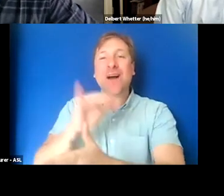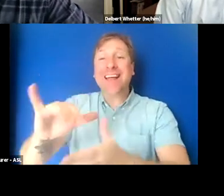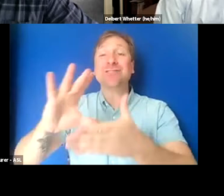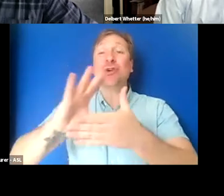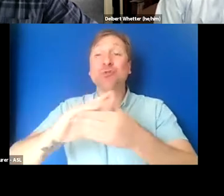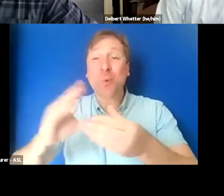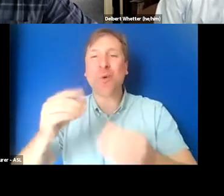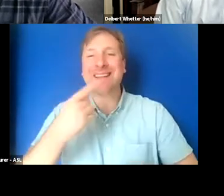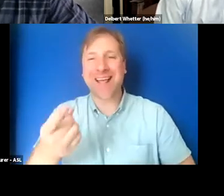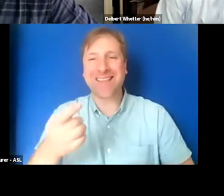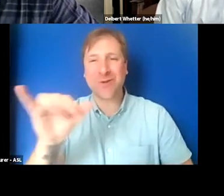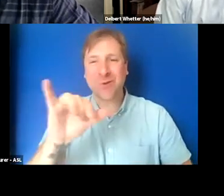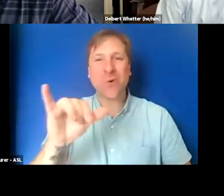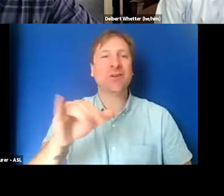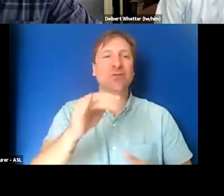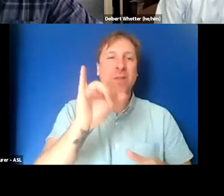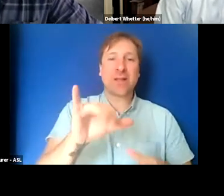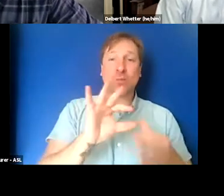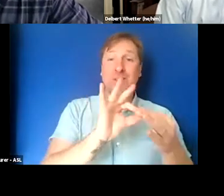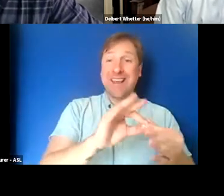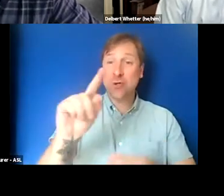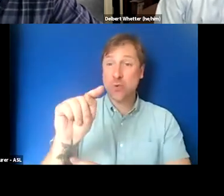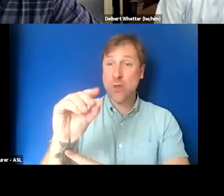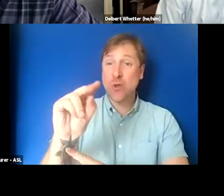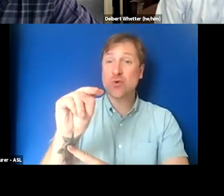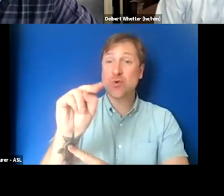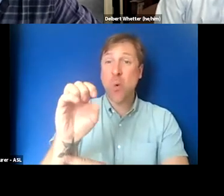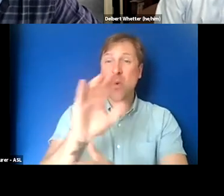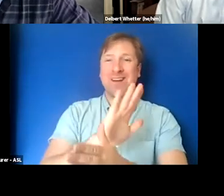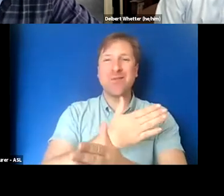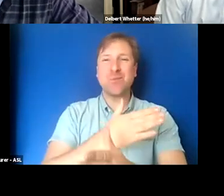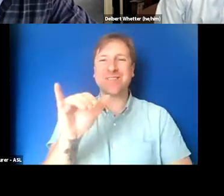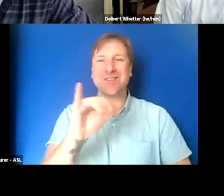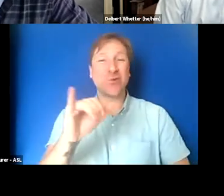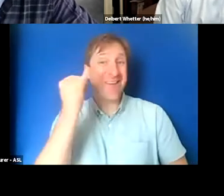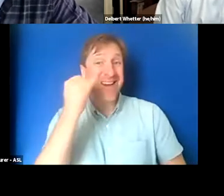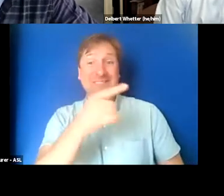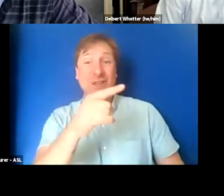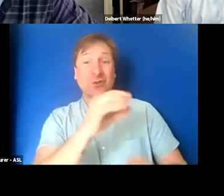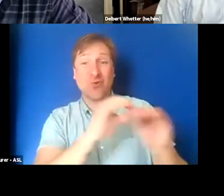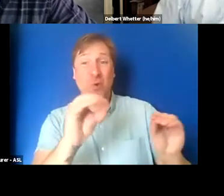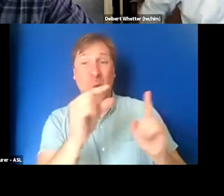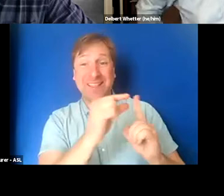And I think that goes for the tone of the music as well, even if there are no lyrics.